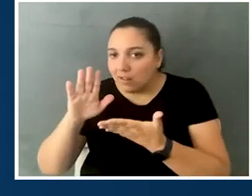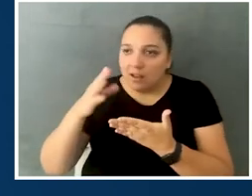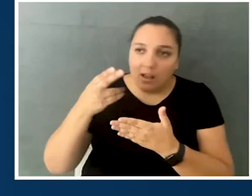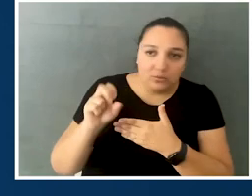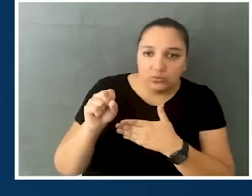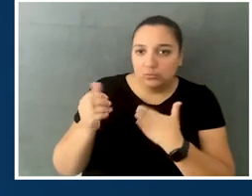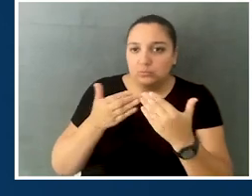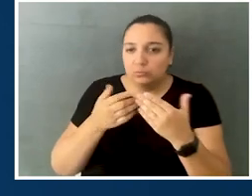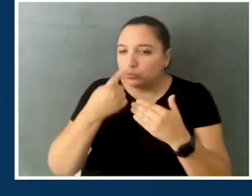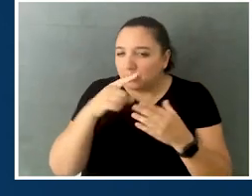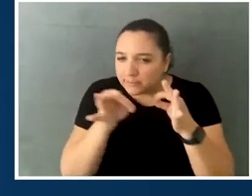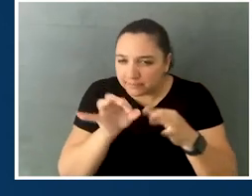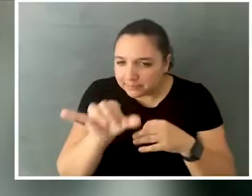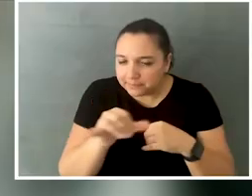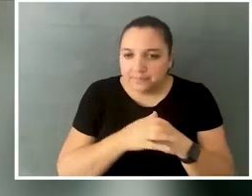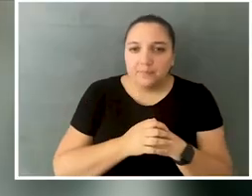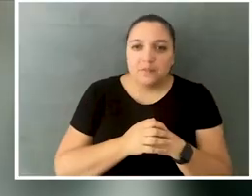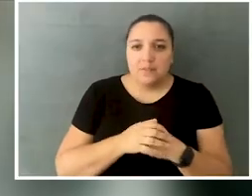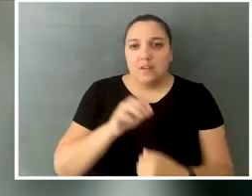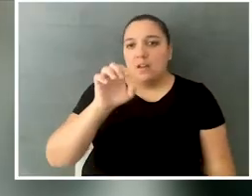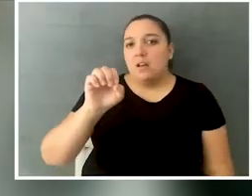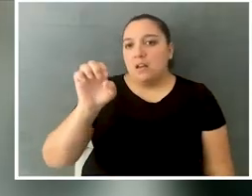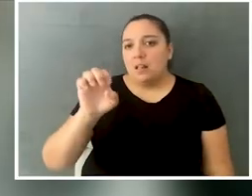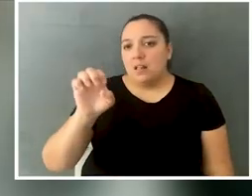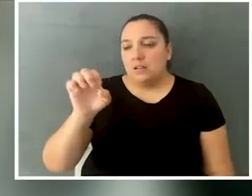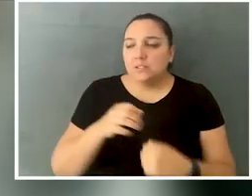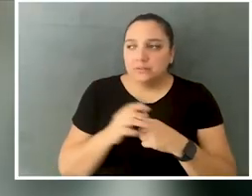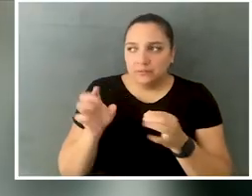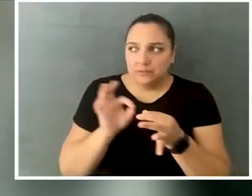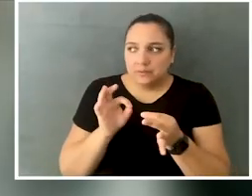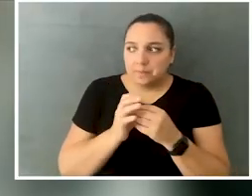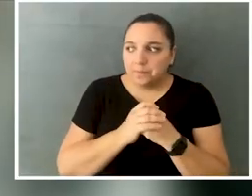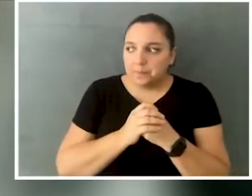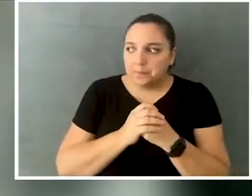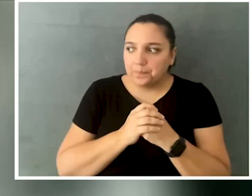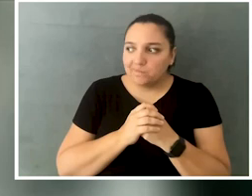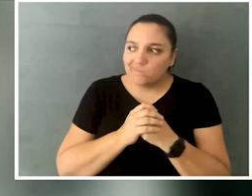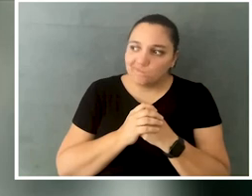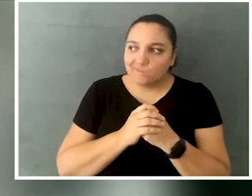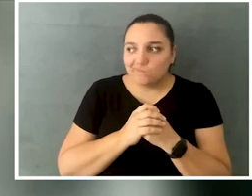If you could talk a little bit about those things. Yeah, one of the things I think a lot of people don't really recognize,